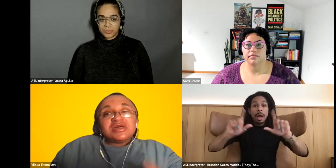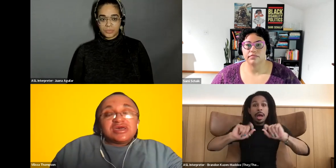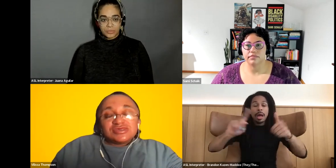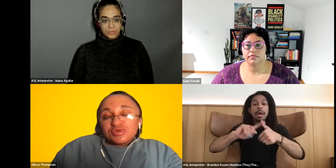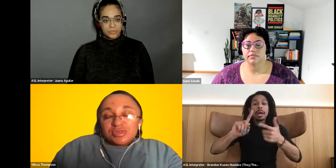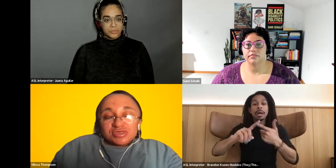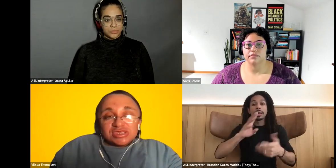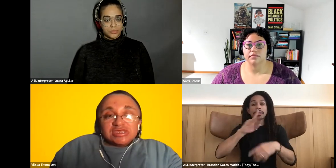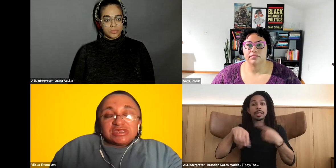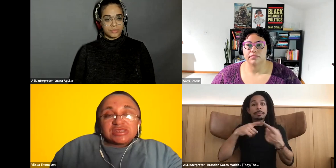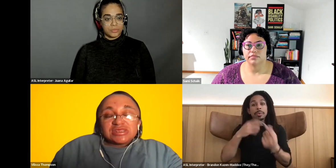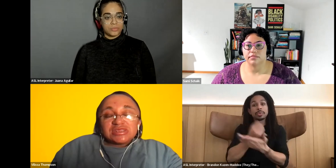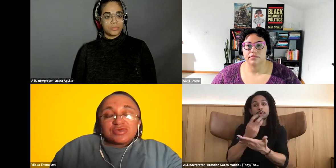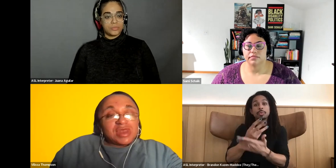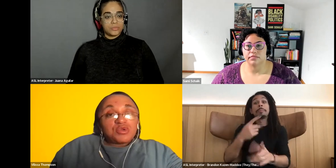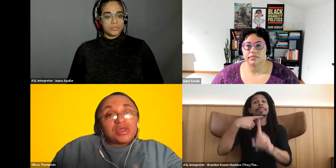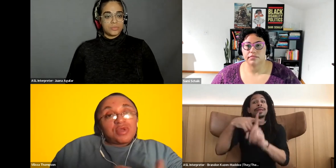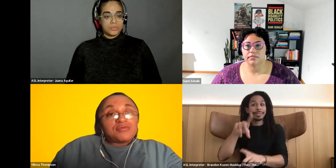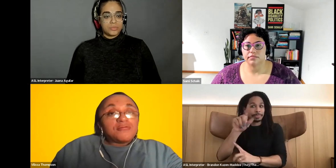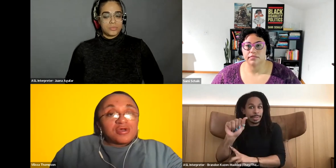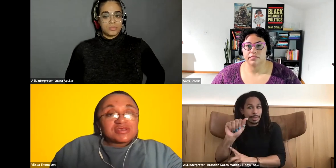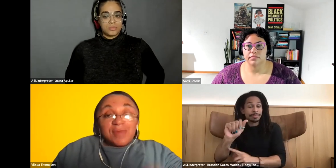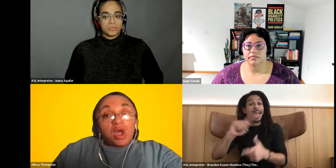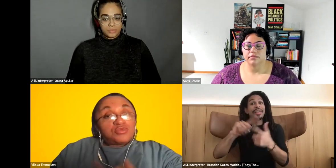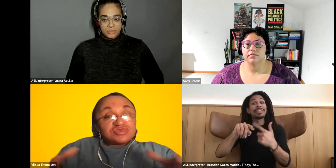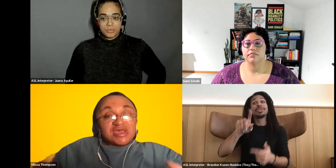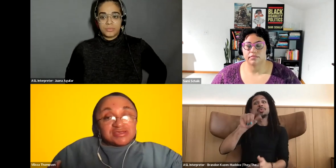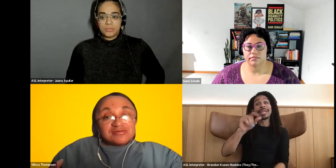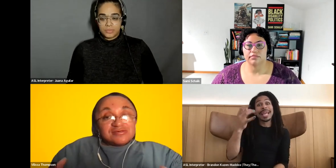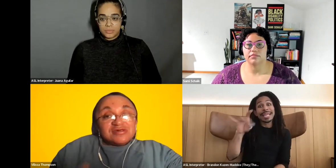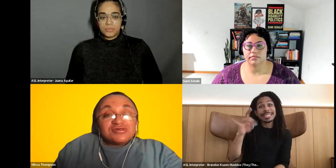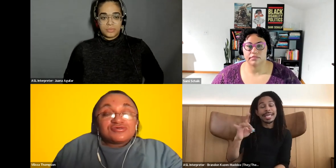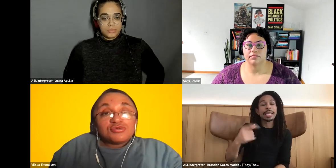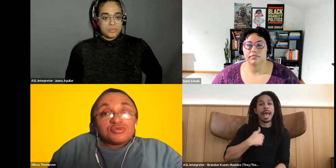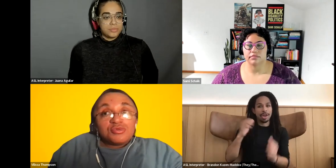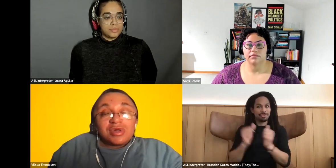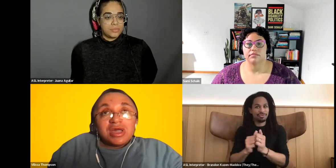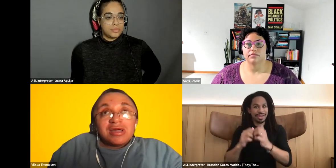Vilissa Thompson: and in 2,013. That's when I create a Ramp Your Voice as my own space to